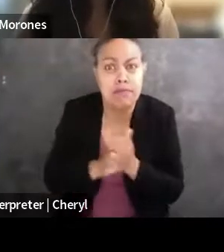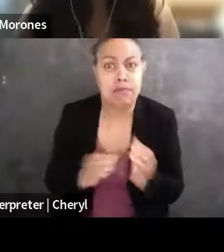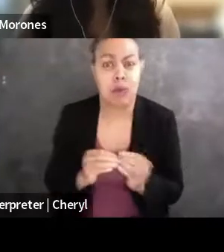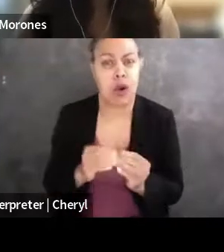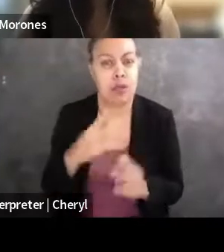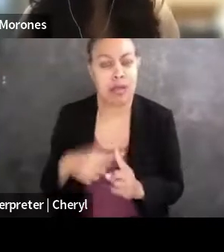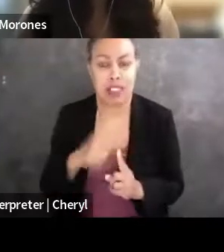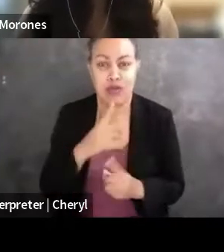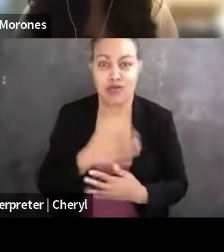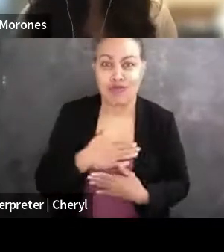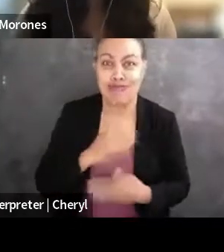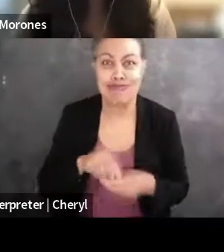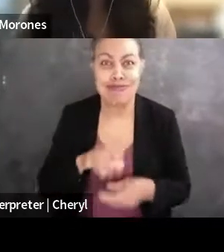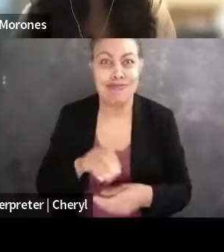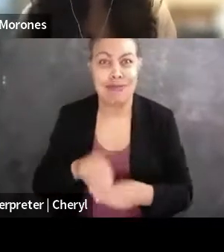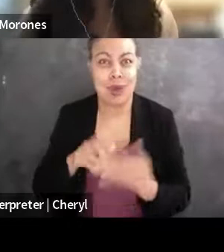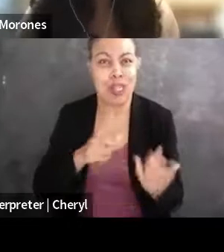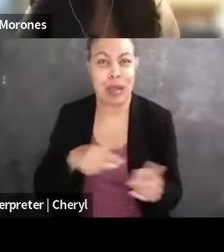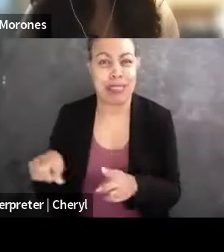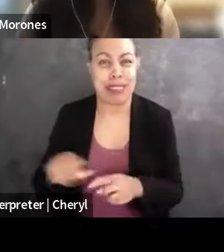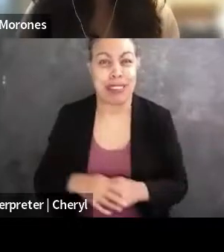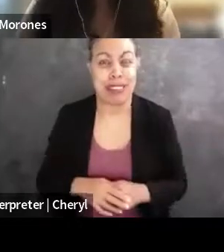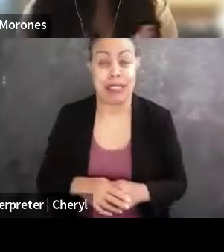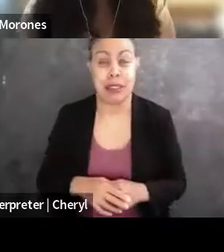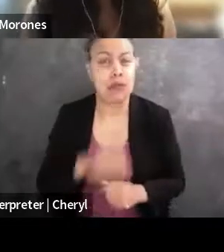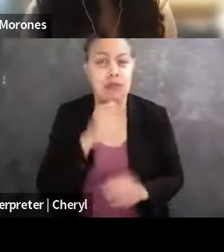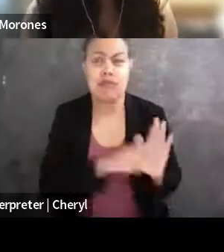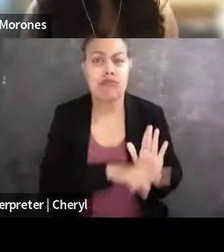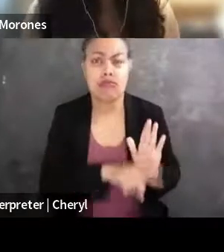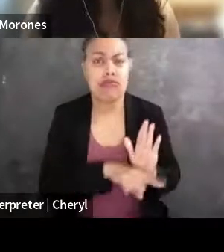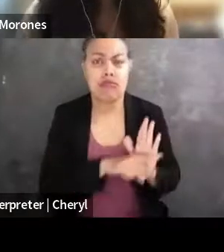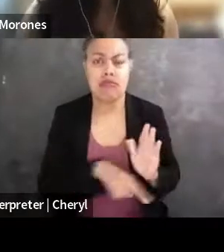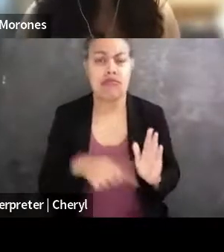as they were happening. Which is not to say anything bad about the more academic route at all